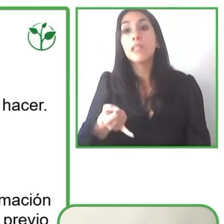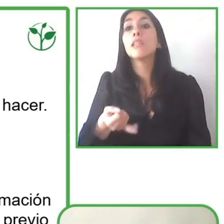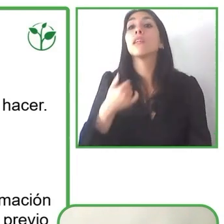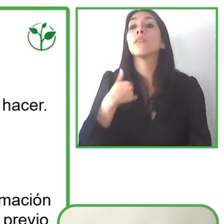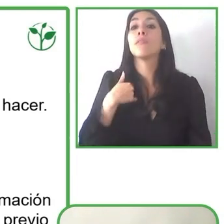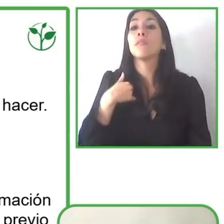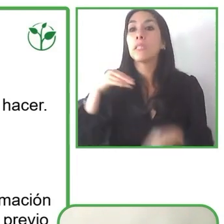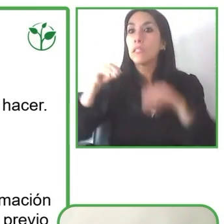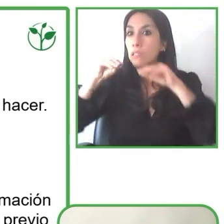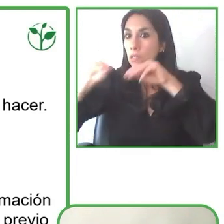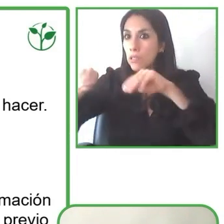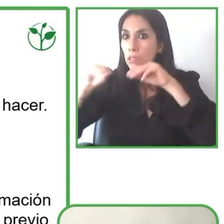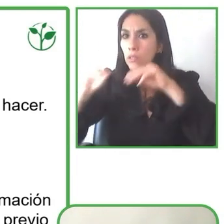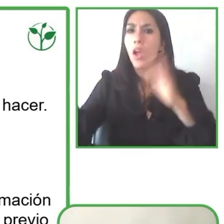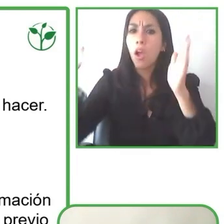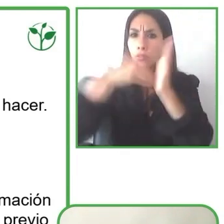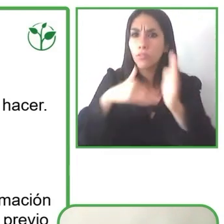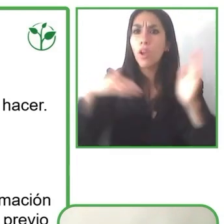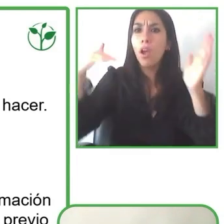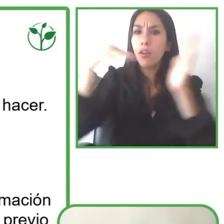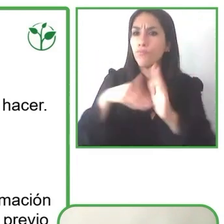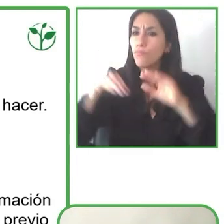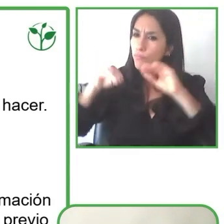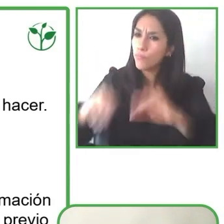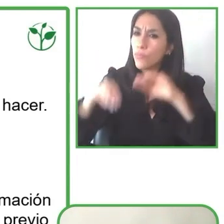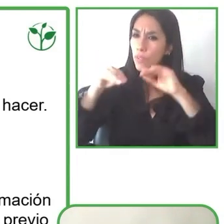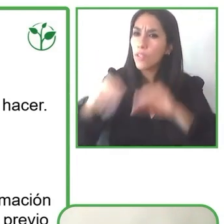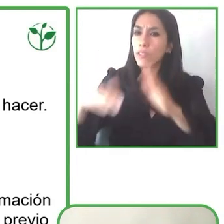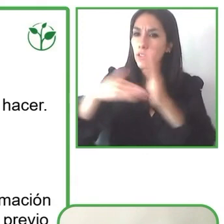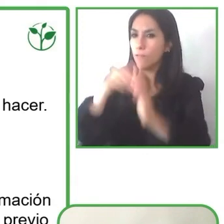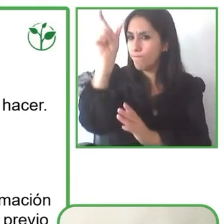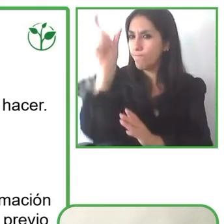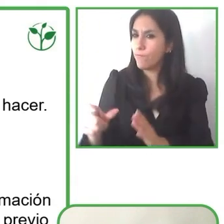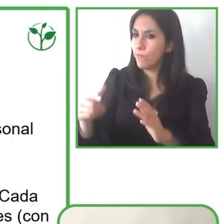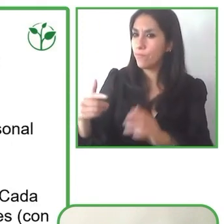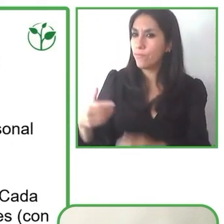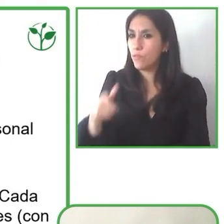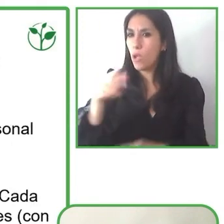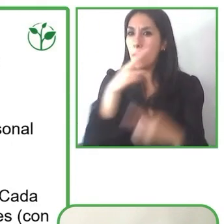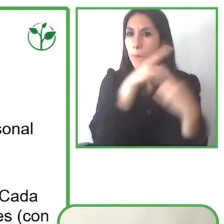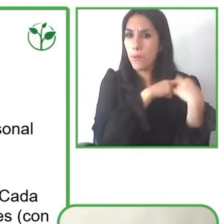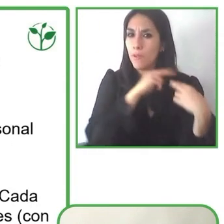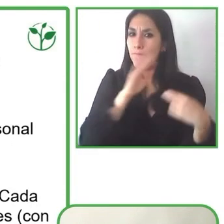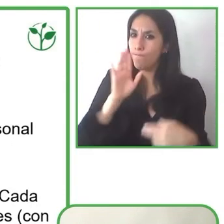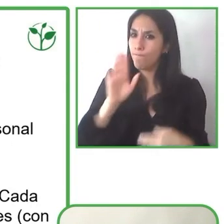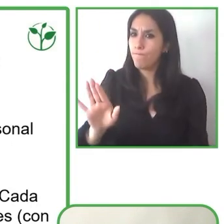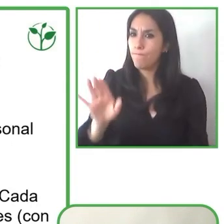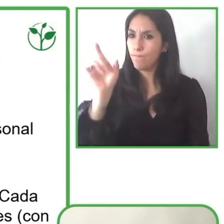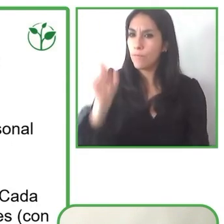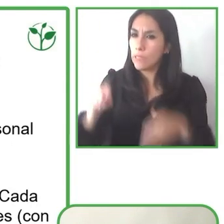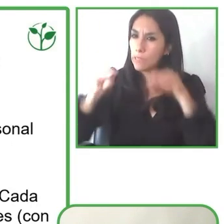That our guides are able to work with our clients in order to provide as much accessibility as possible.